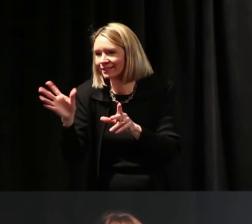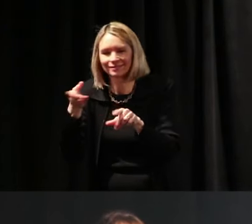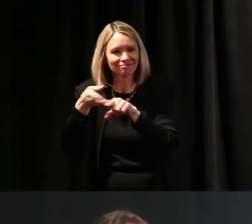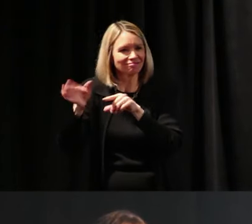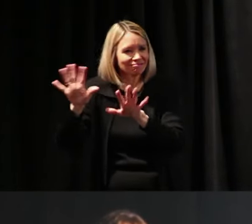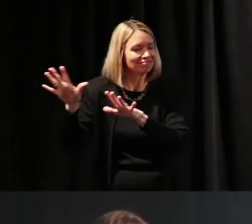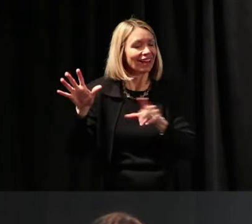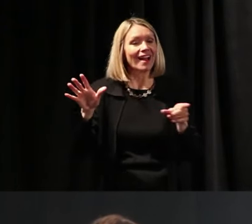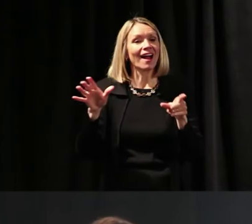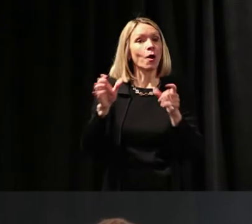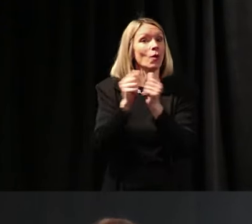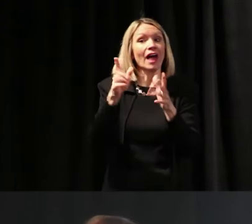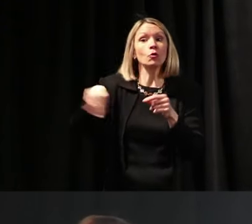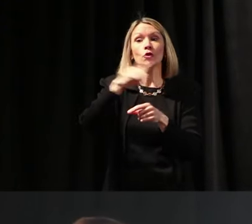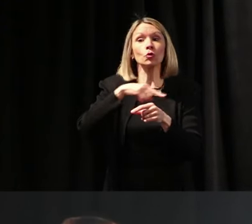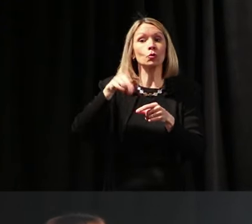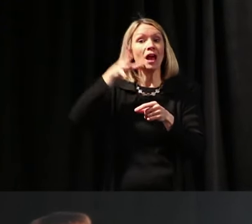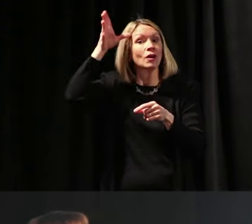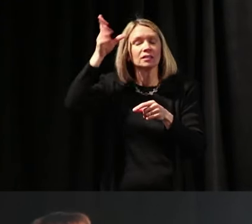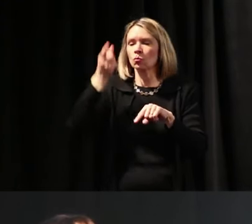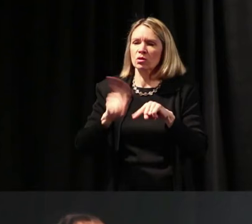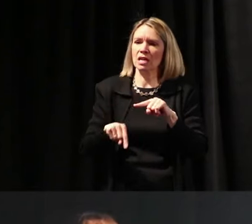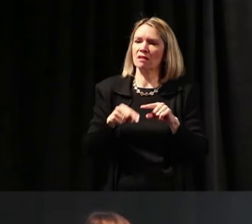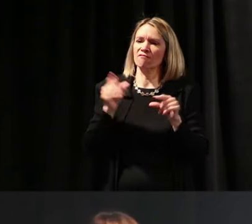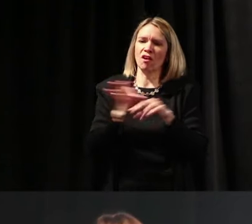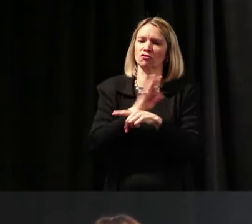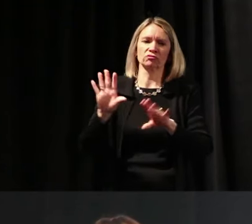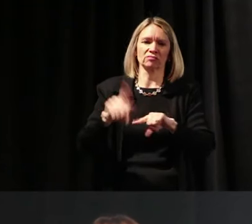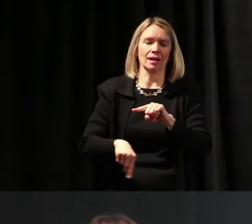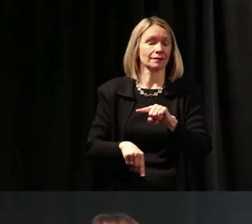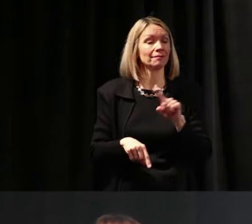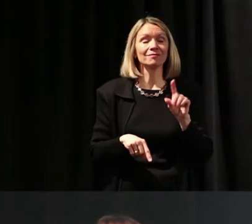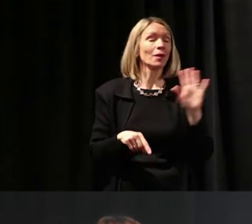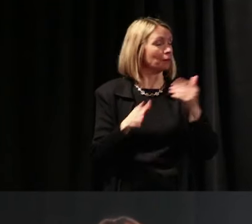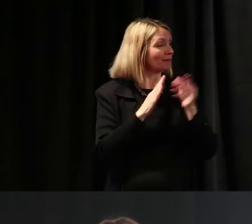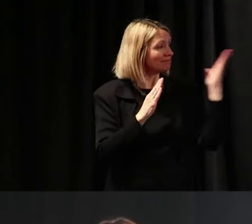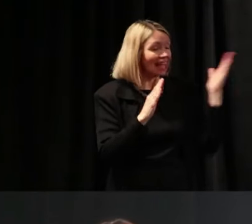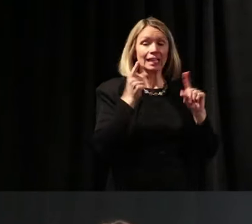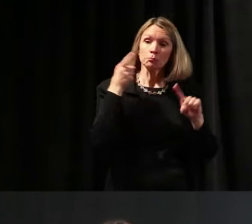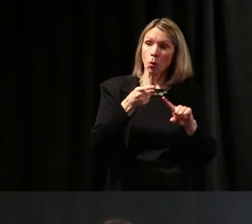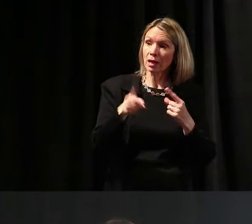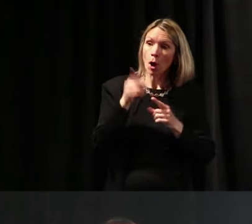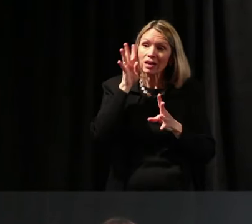And without you, we can't do this. So, anyway. His point about the innovation,